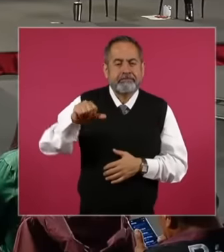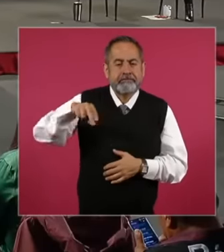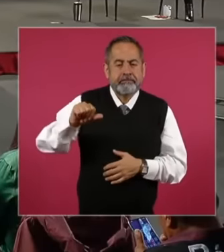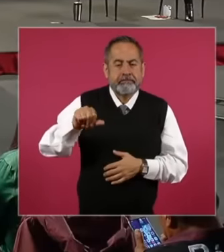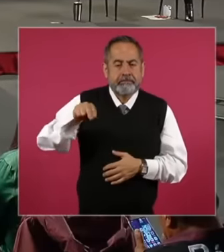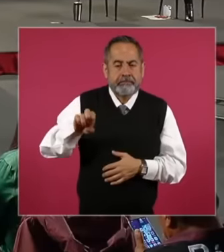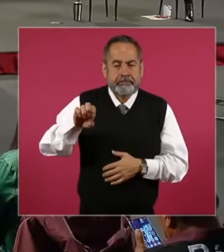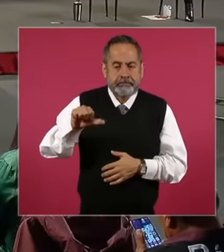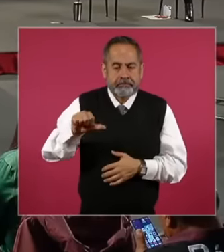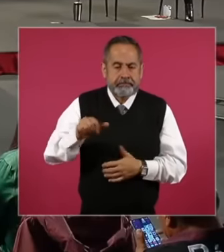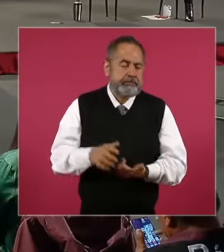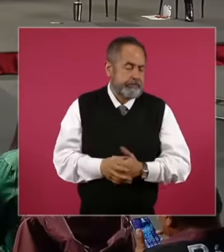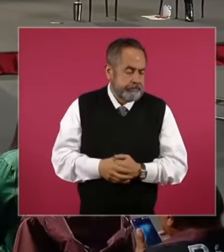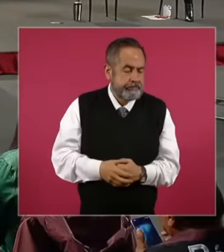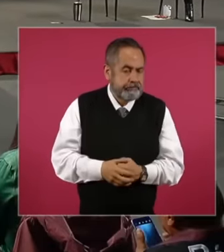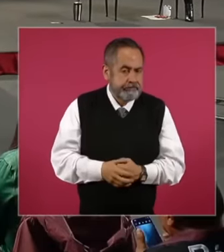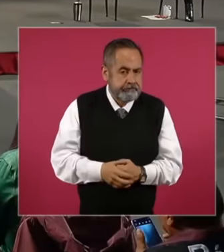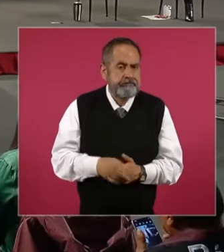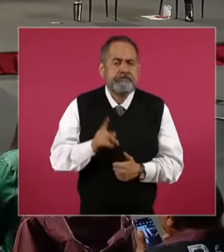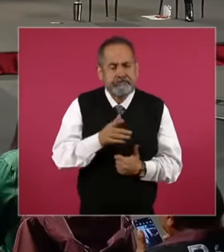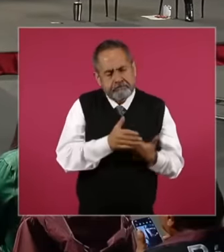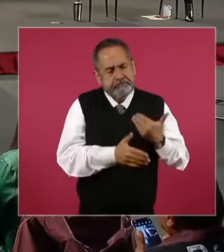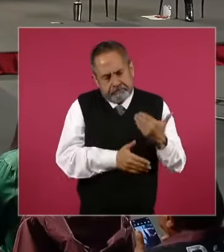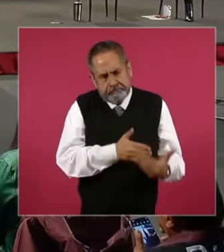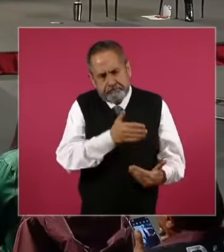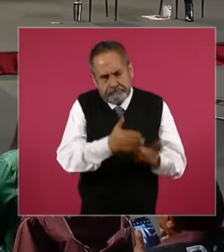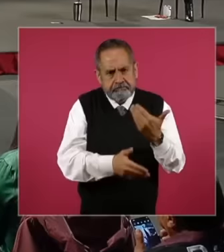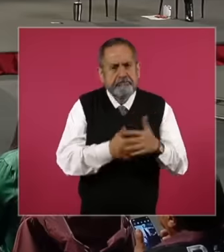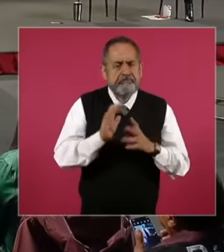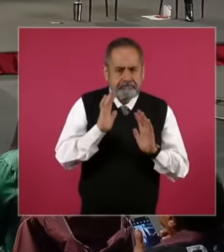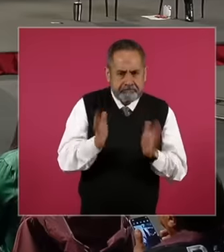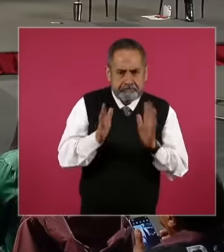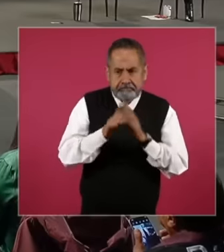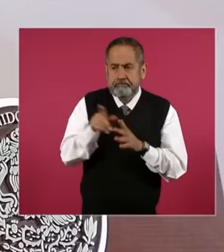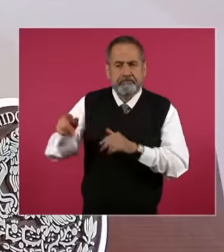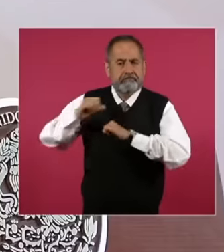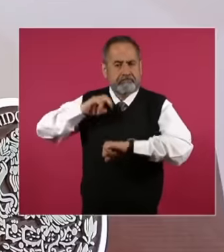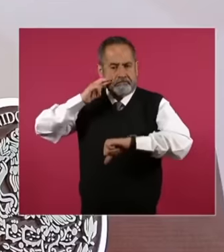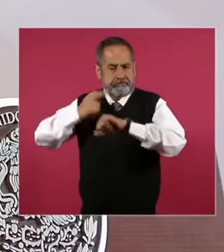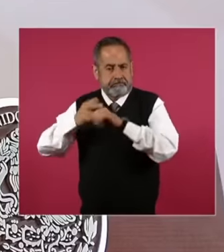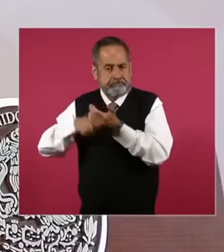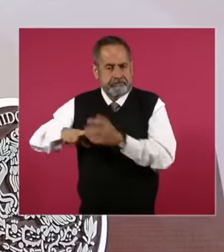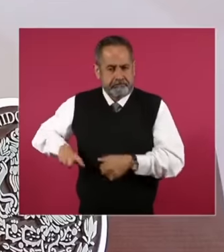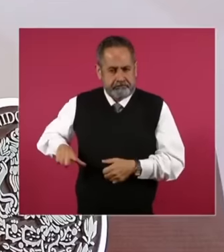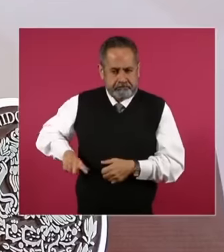that regardless of the progress that the agencies have had in the region and these